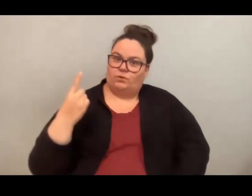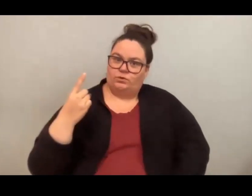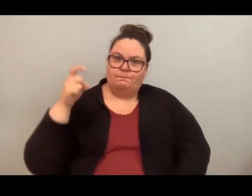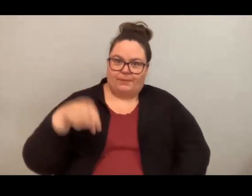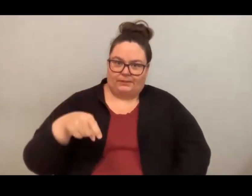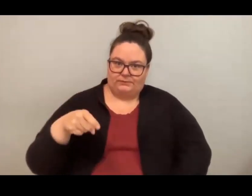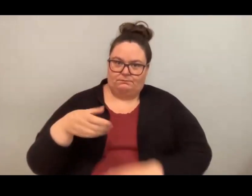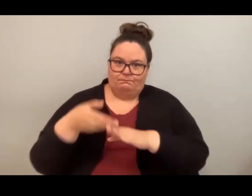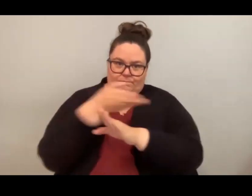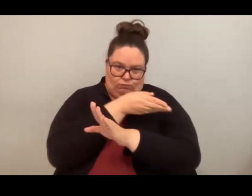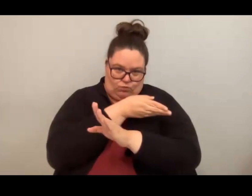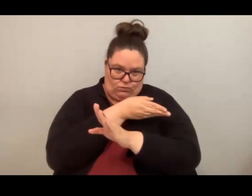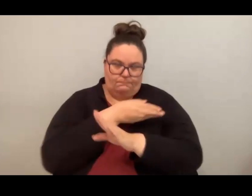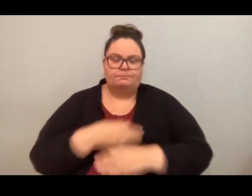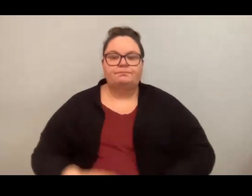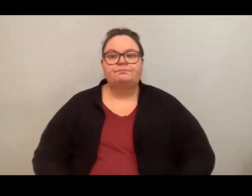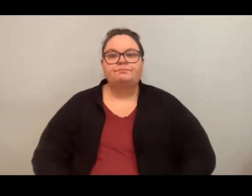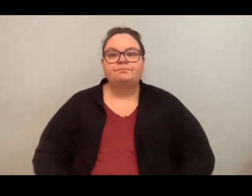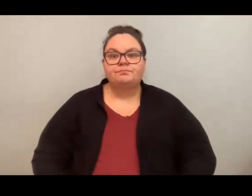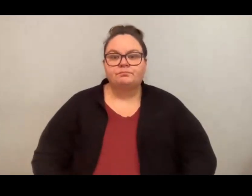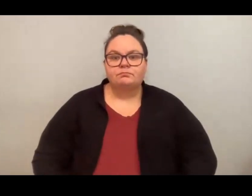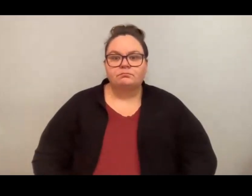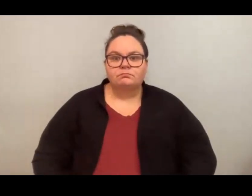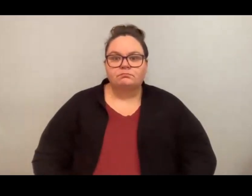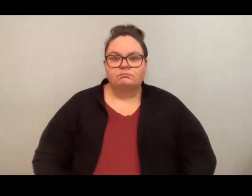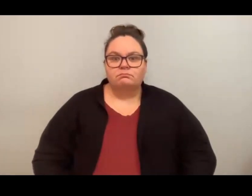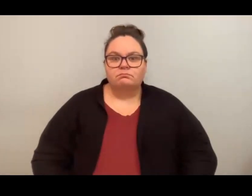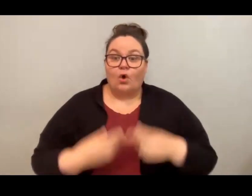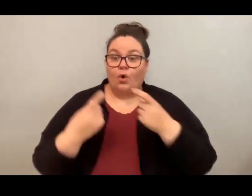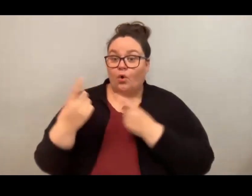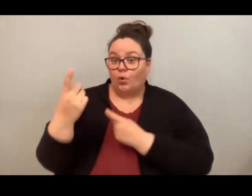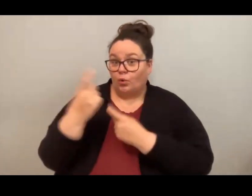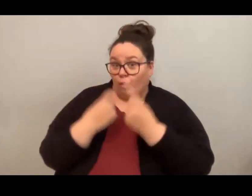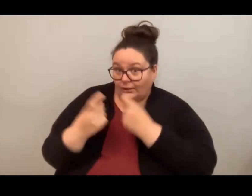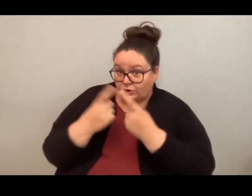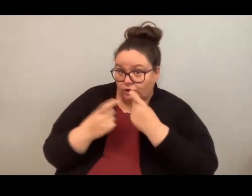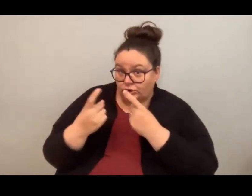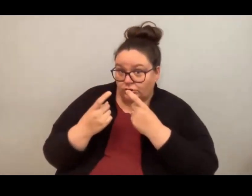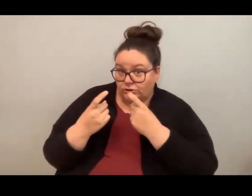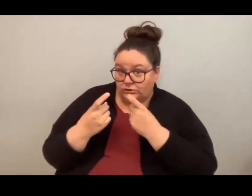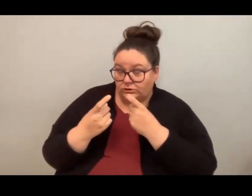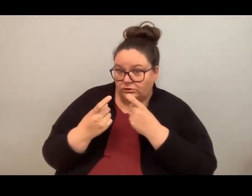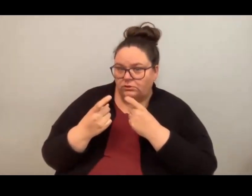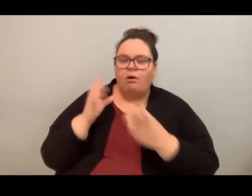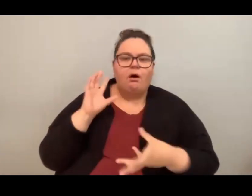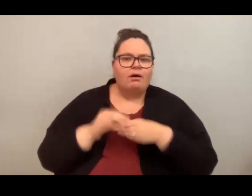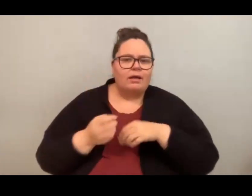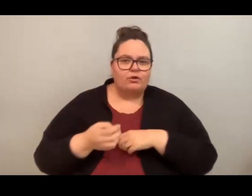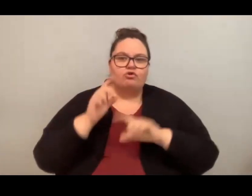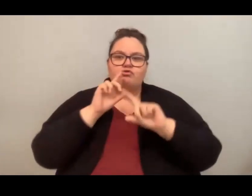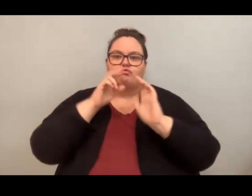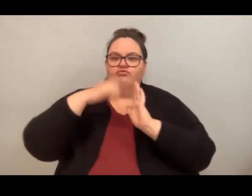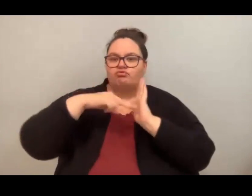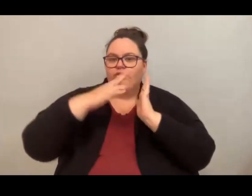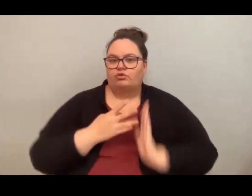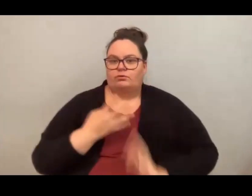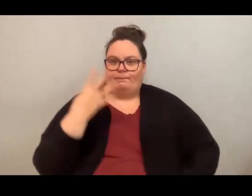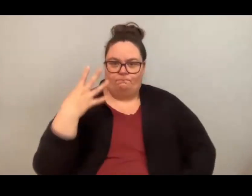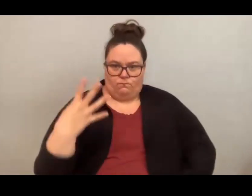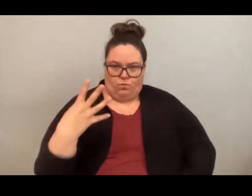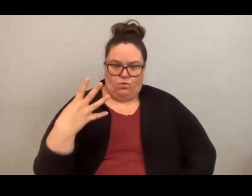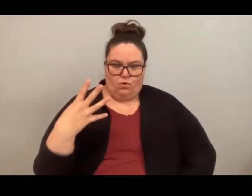And what else? Questions. We will have uh four readers Anne Marie Todkill, Melody Sun,